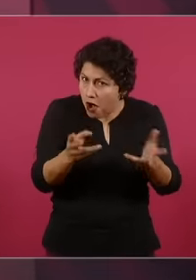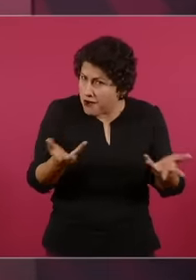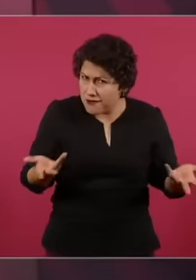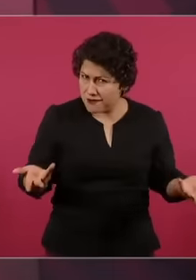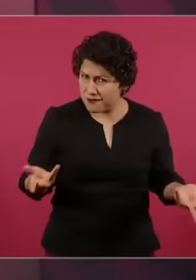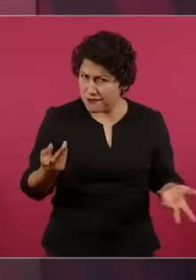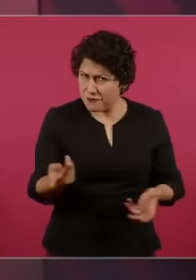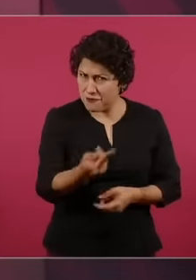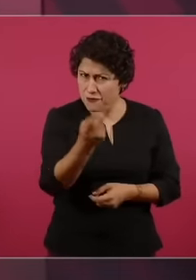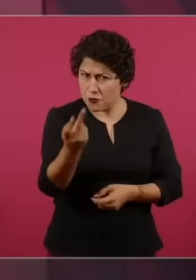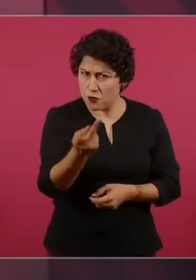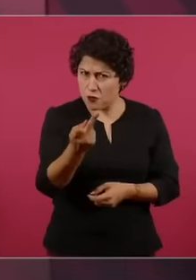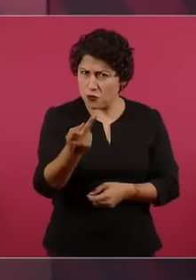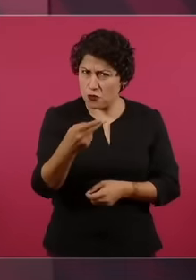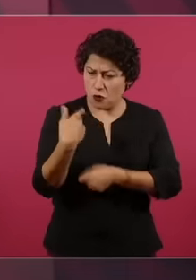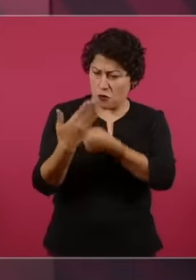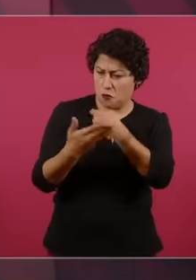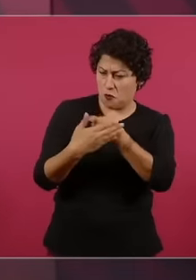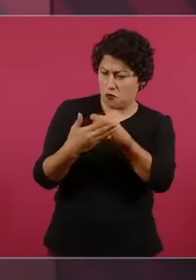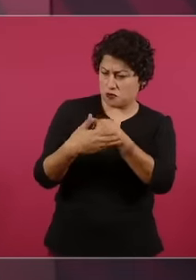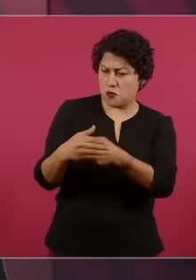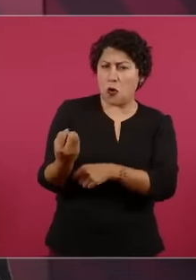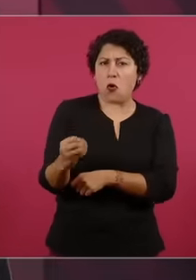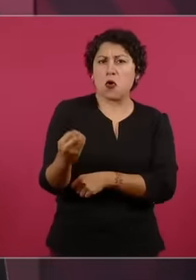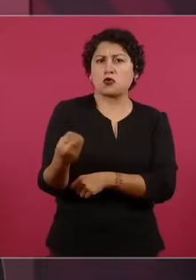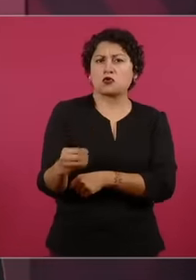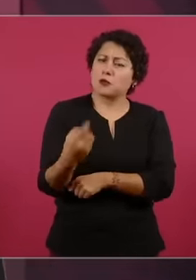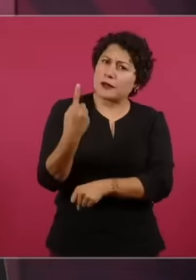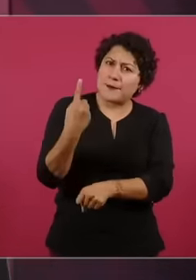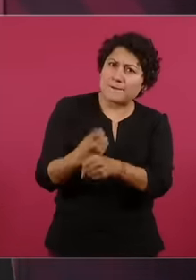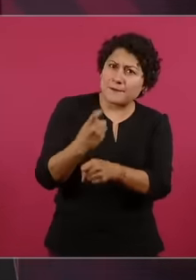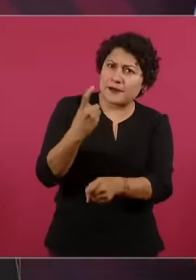coronation of